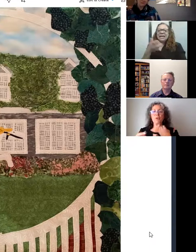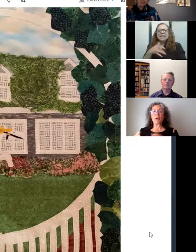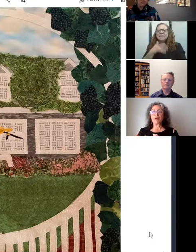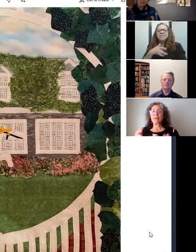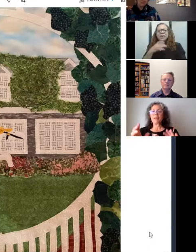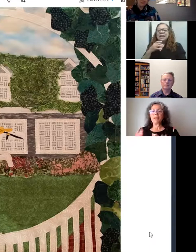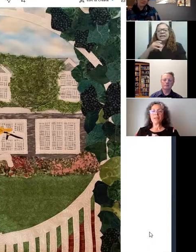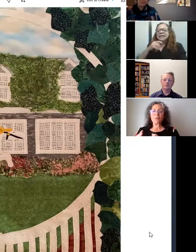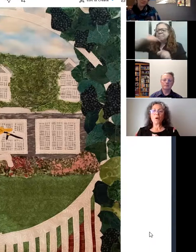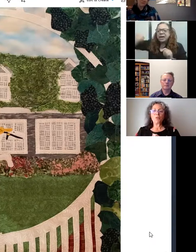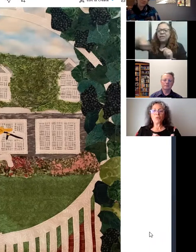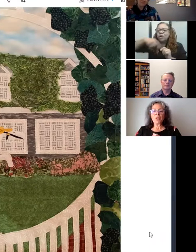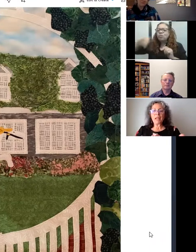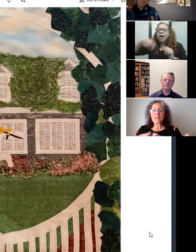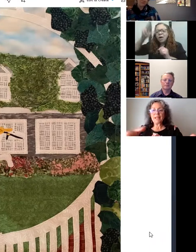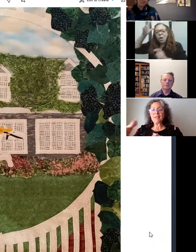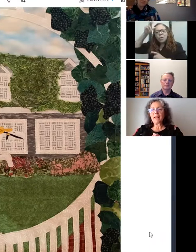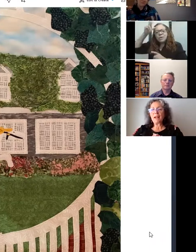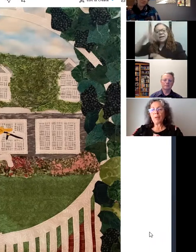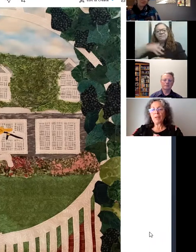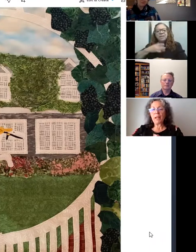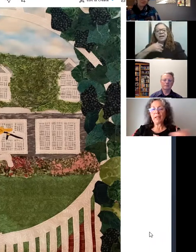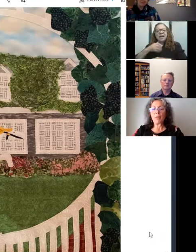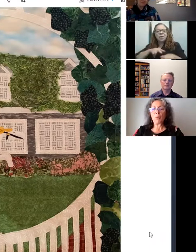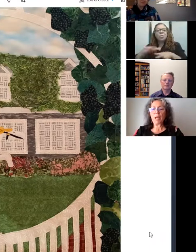I want to walk through the gate, and get on him, and gallop away!